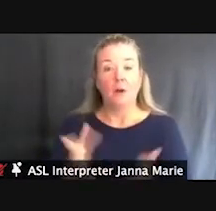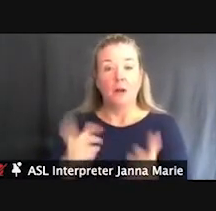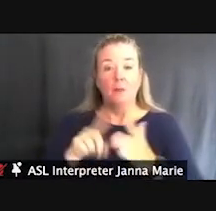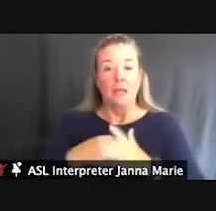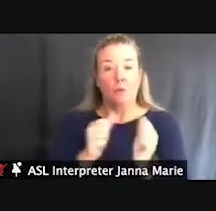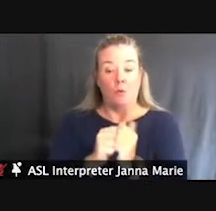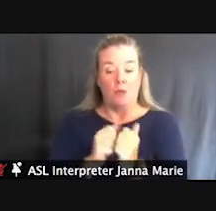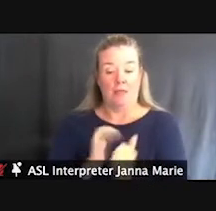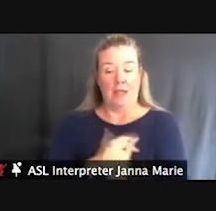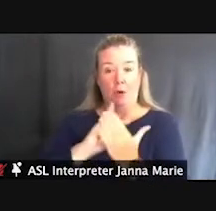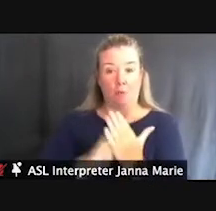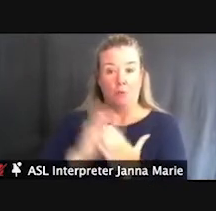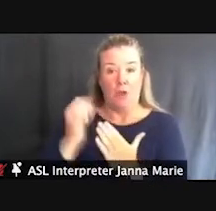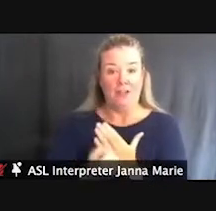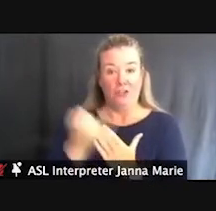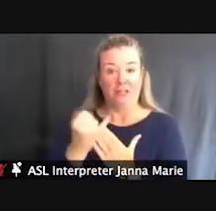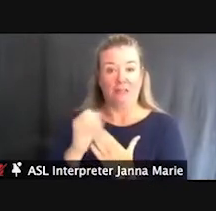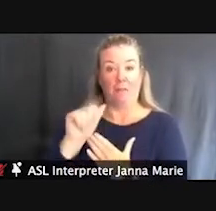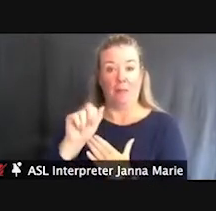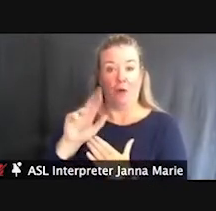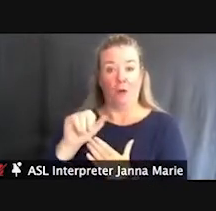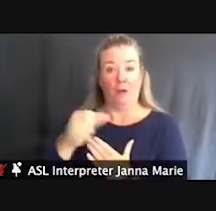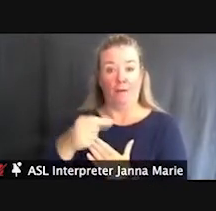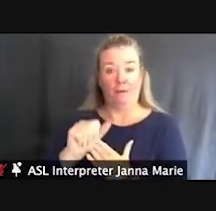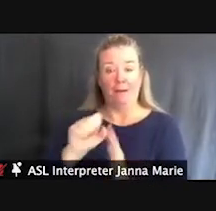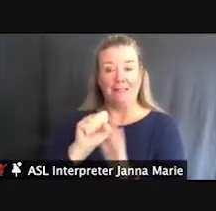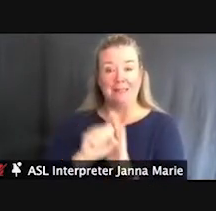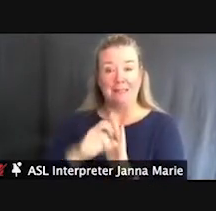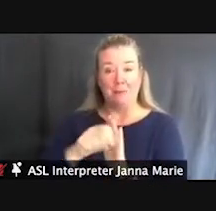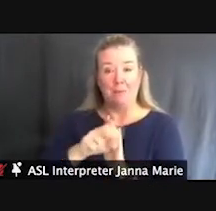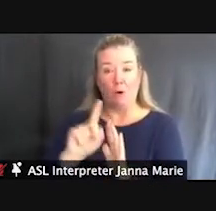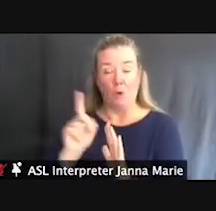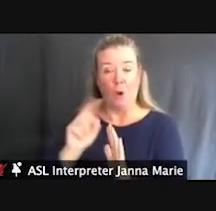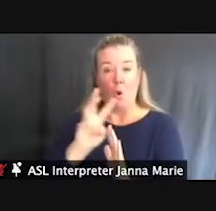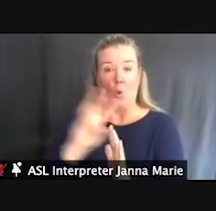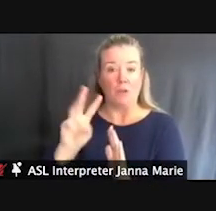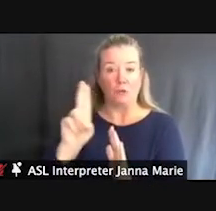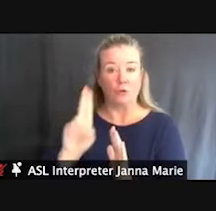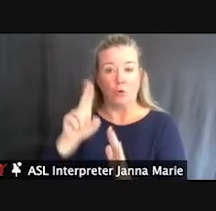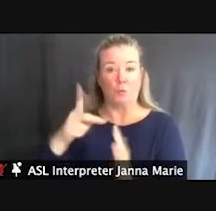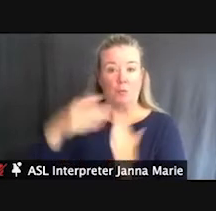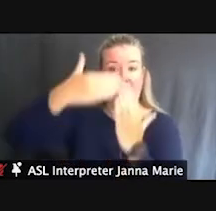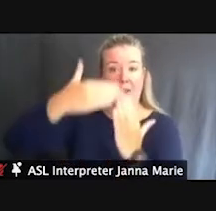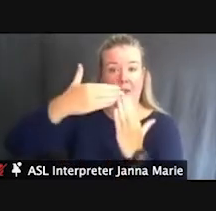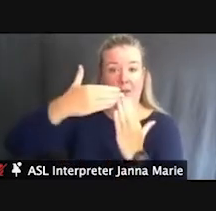Baraga State Park in the western U.P. – great project there that we completed in the last